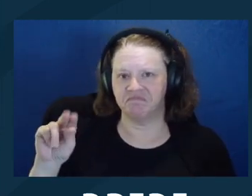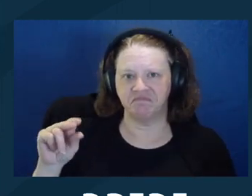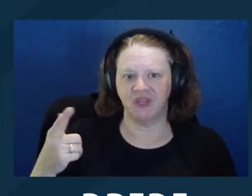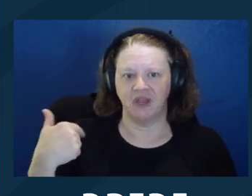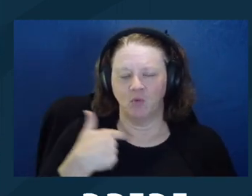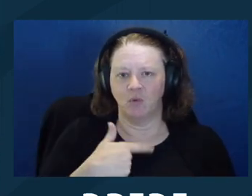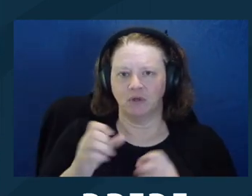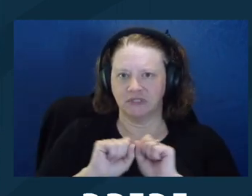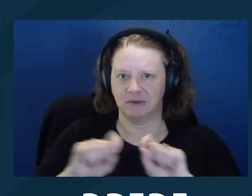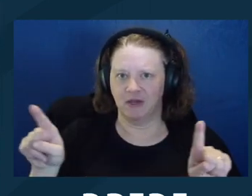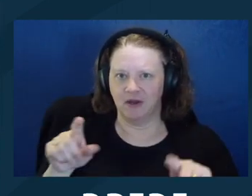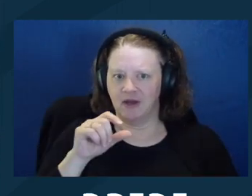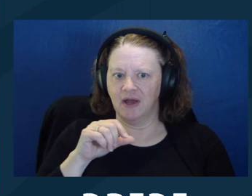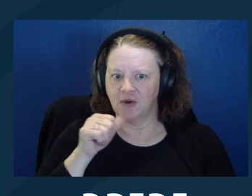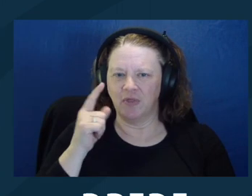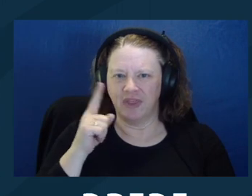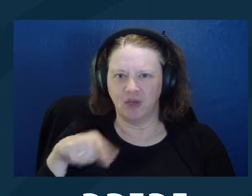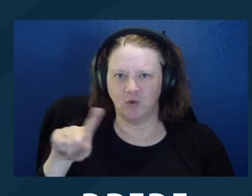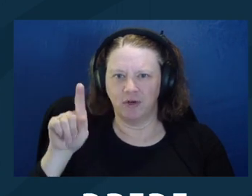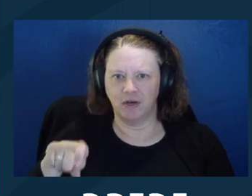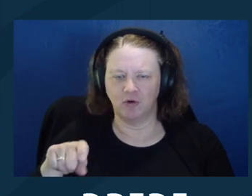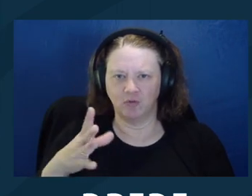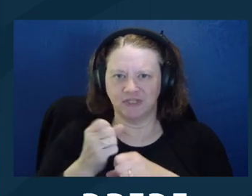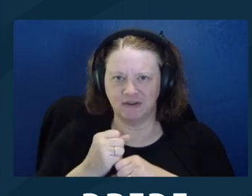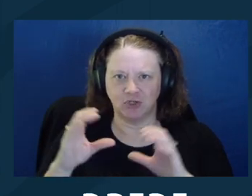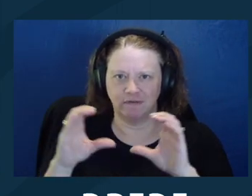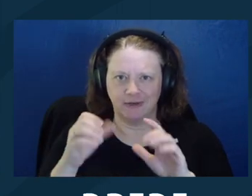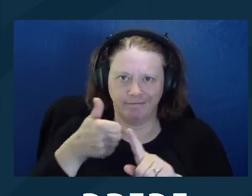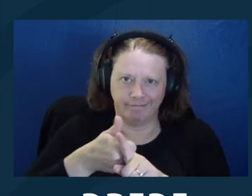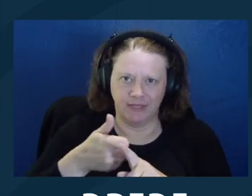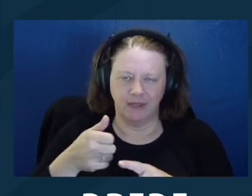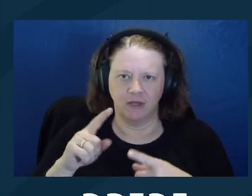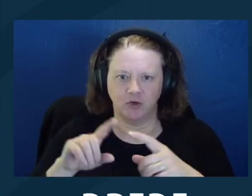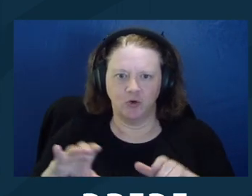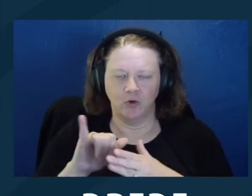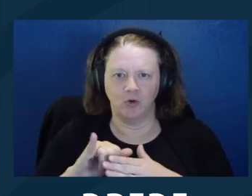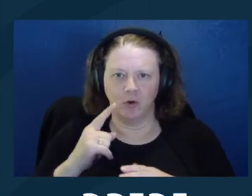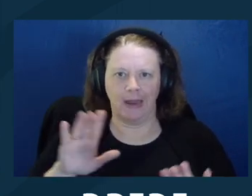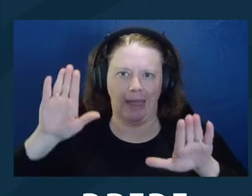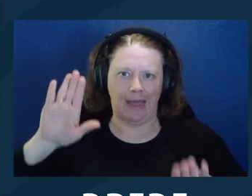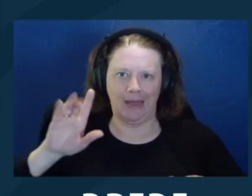going to send those out. We're going to try to do it by the 31st. I don't think you actually